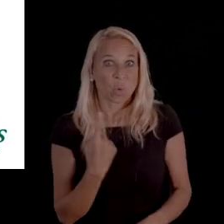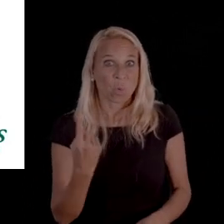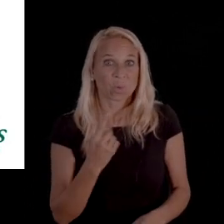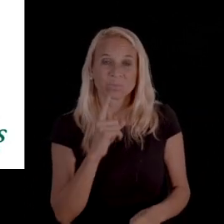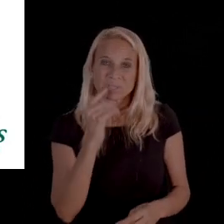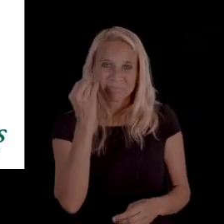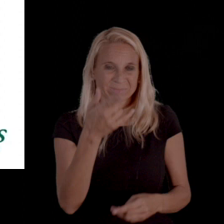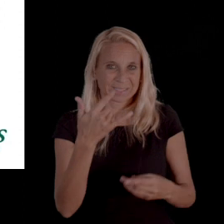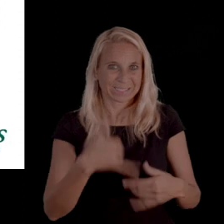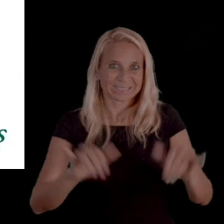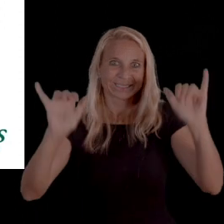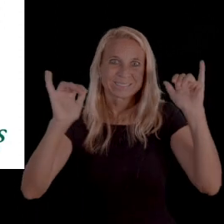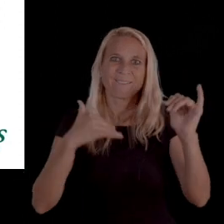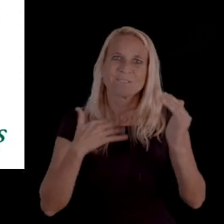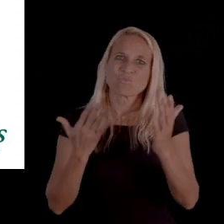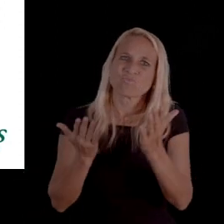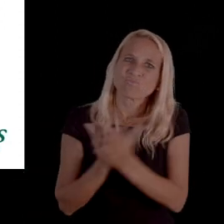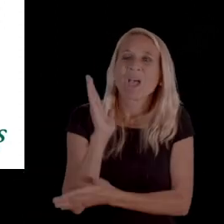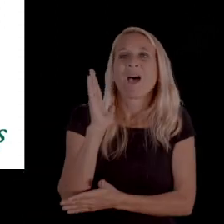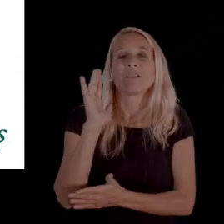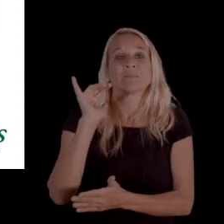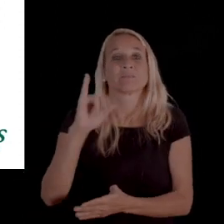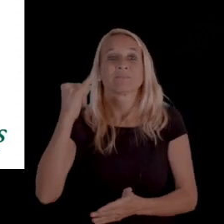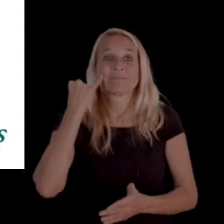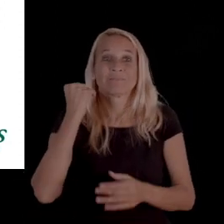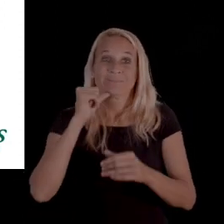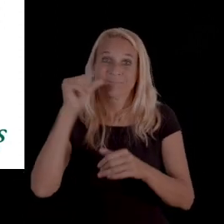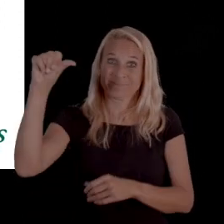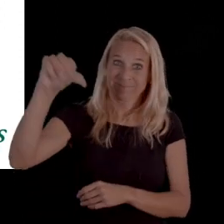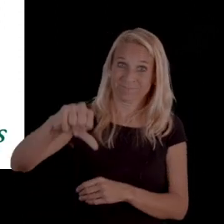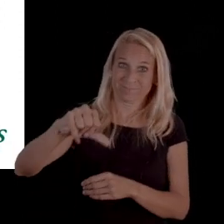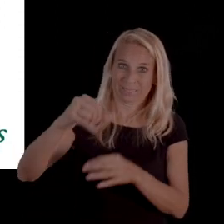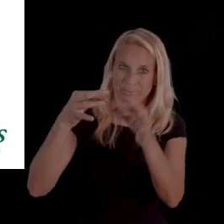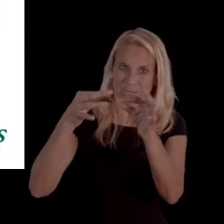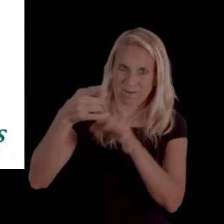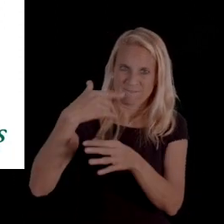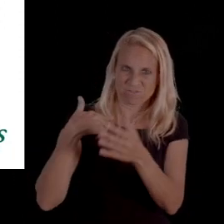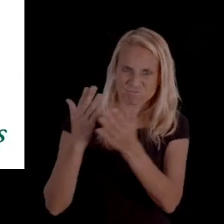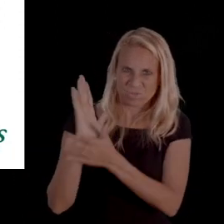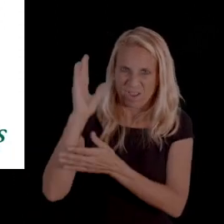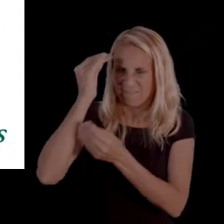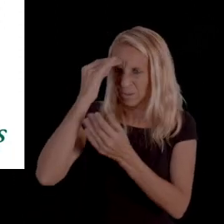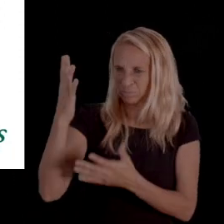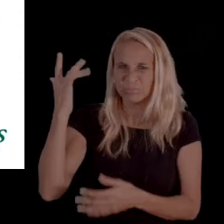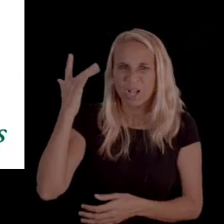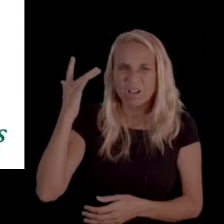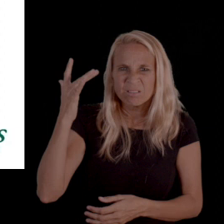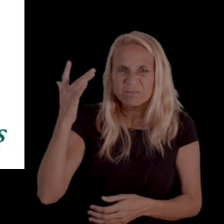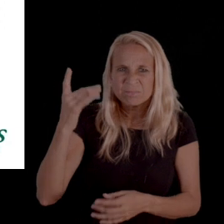you still have the right and that the denial notice explains that you have the right to request information